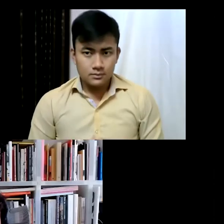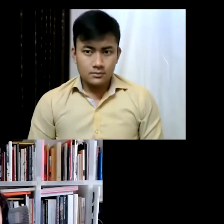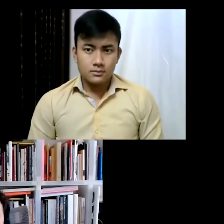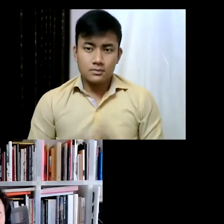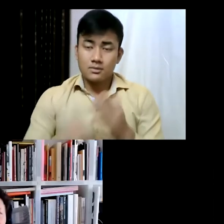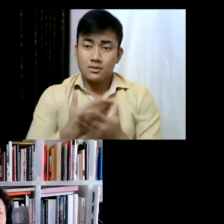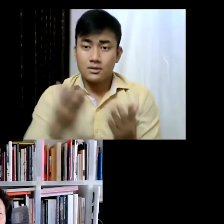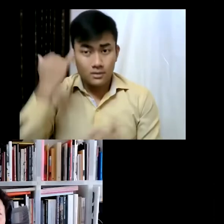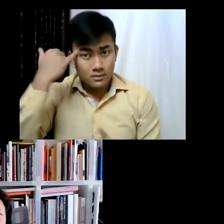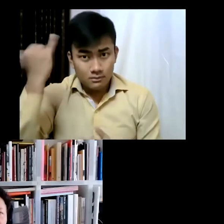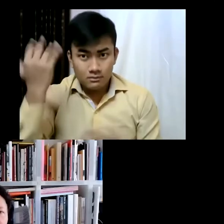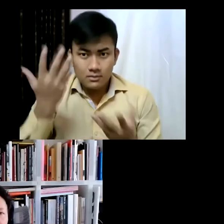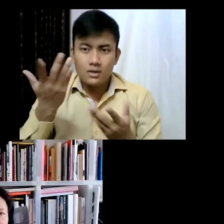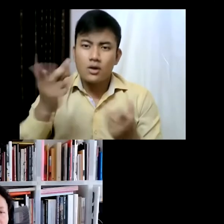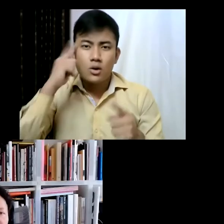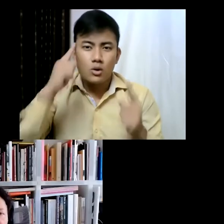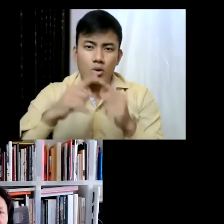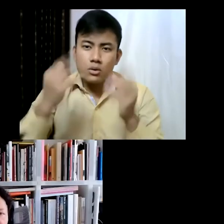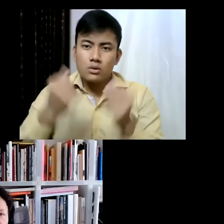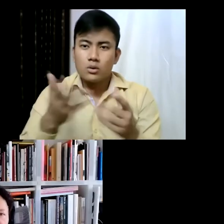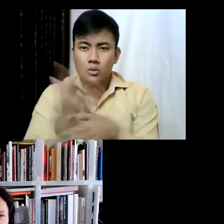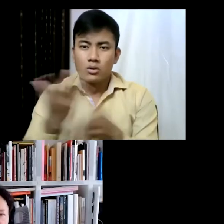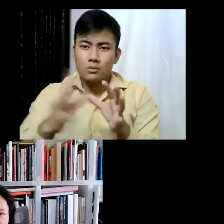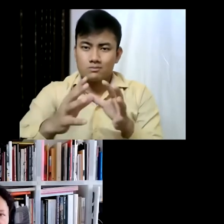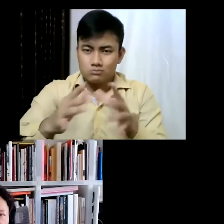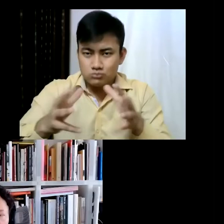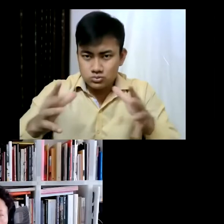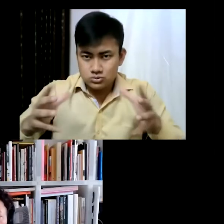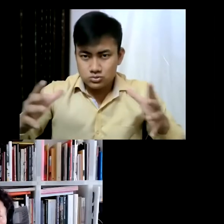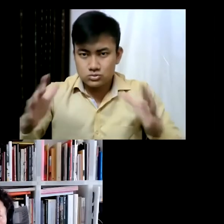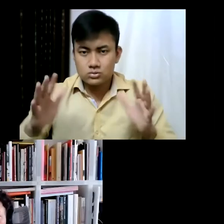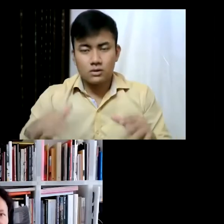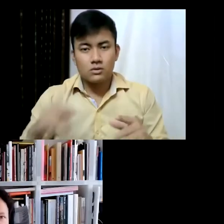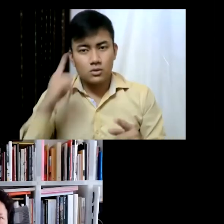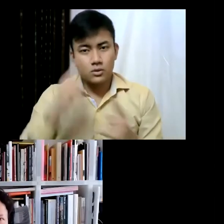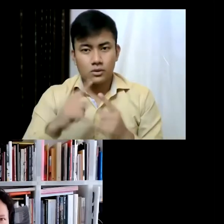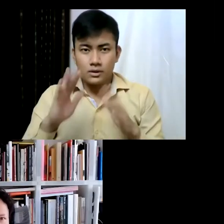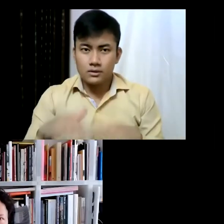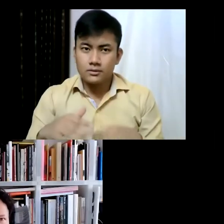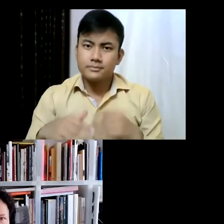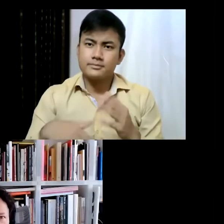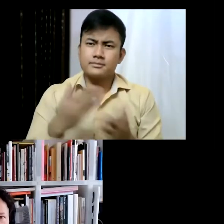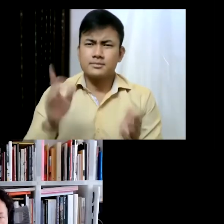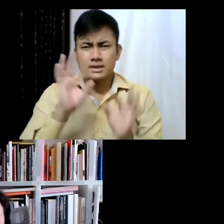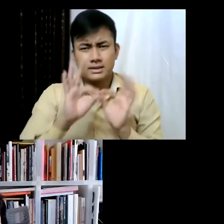sort of expanding the definitions of public art. So it's very simple, you know, we have a projector